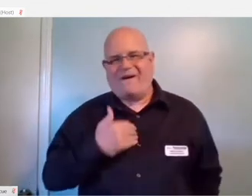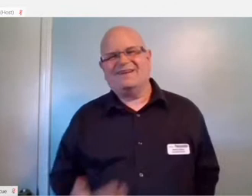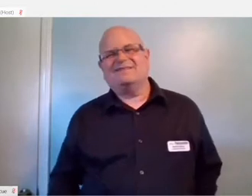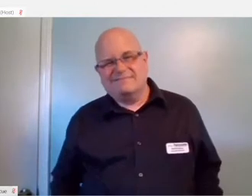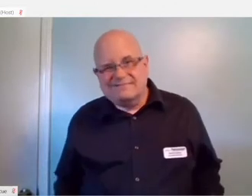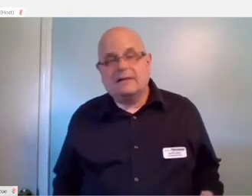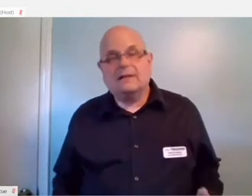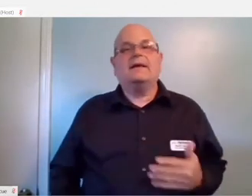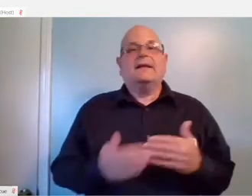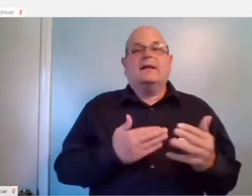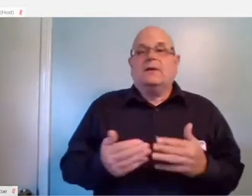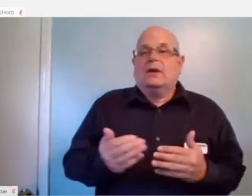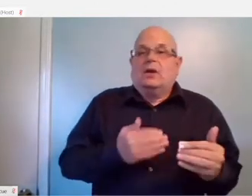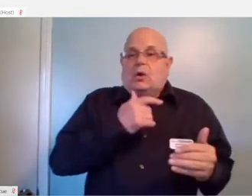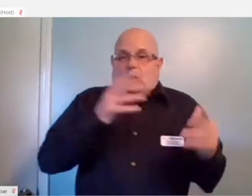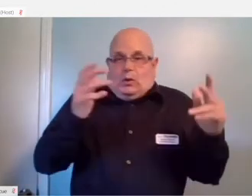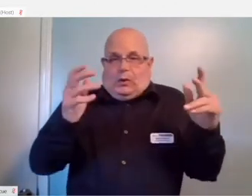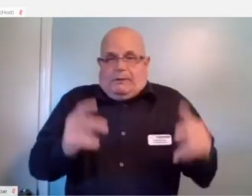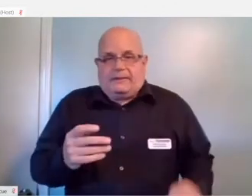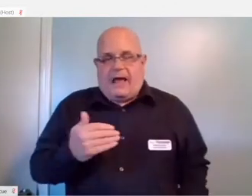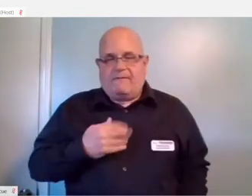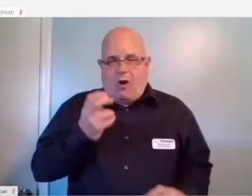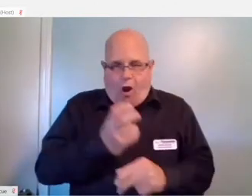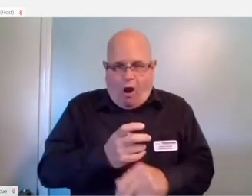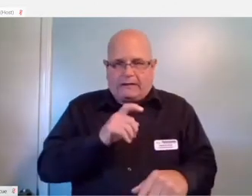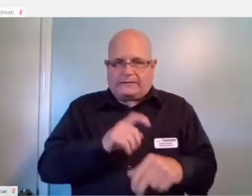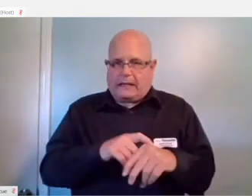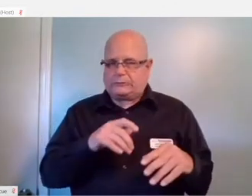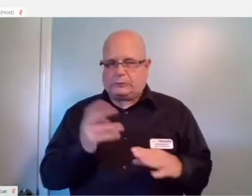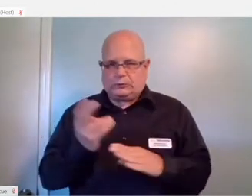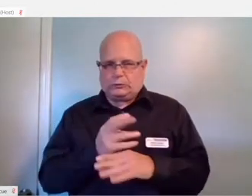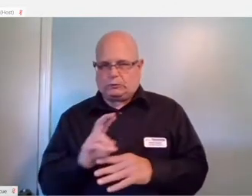So for someone that maybe they have trouble accessing those buttons on the right side,